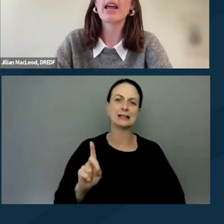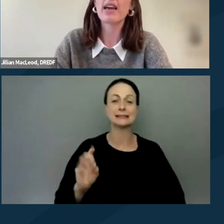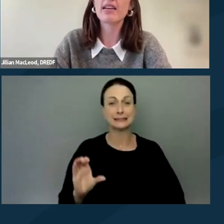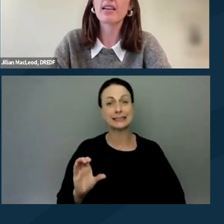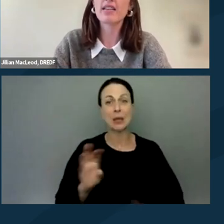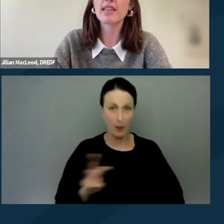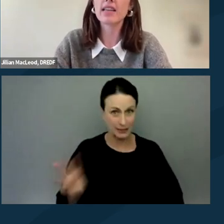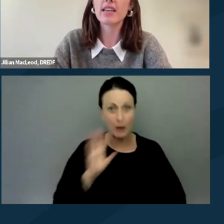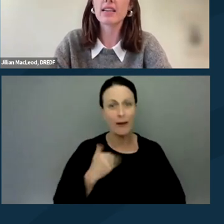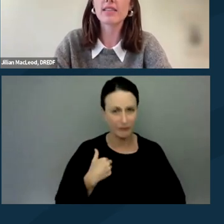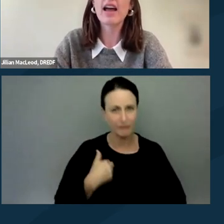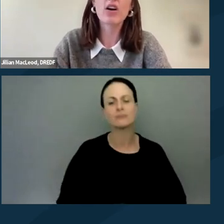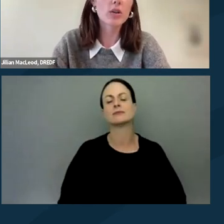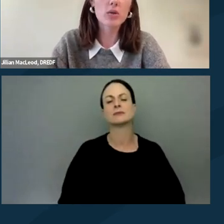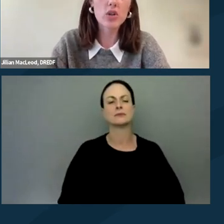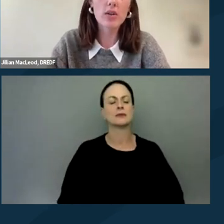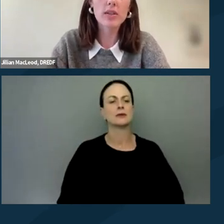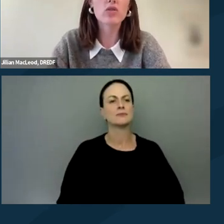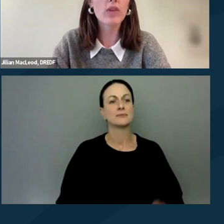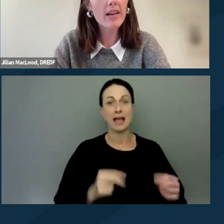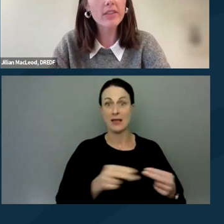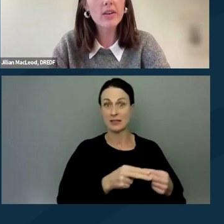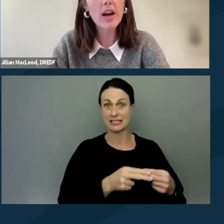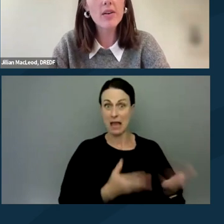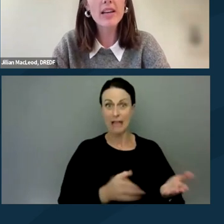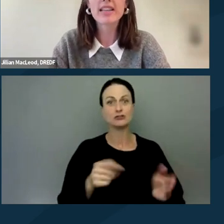And the slide also shows the DREDF logo,